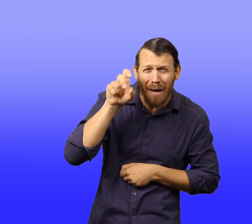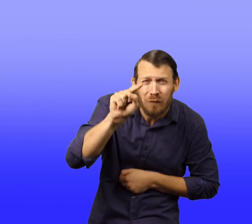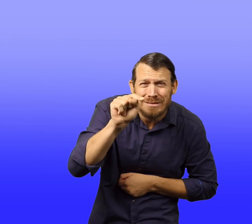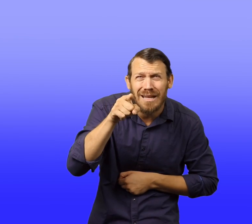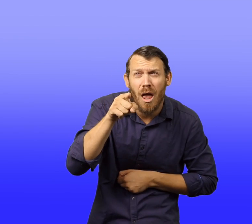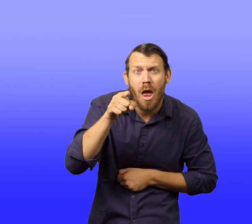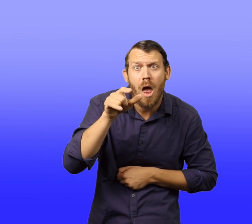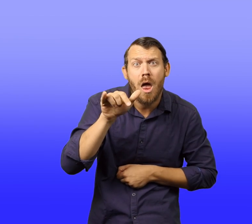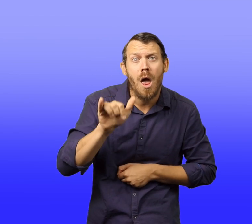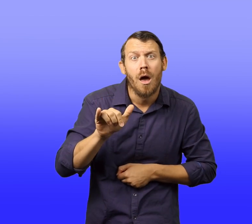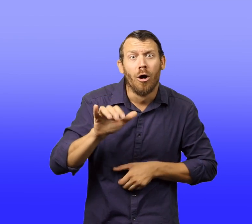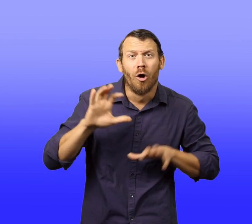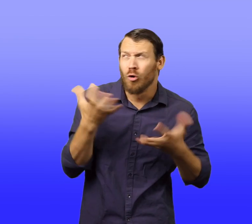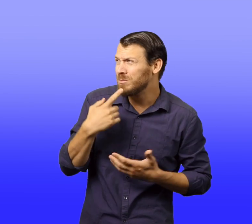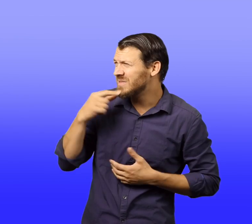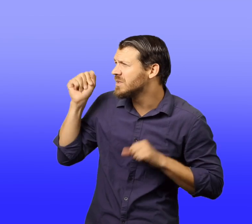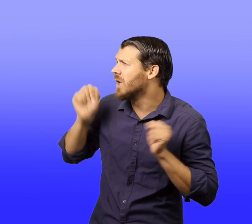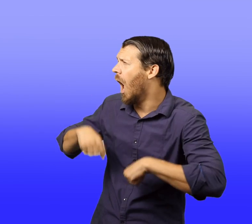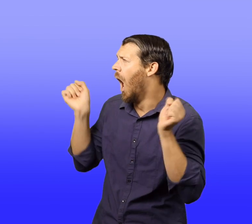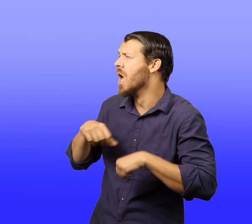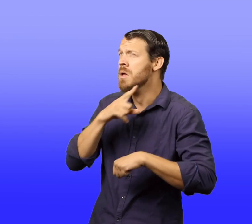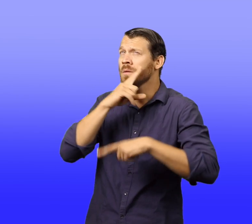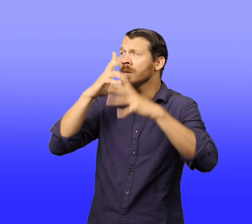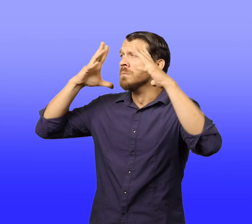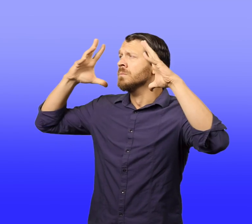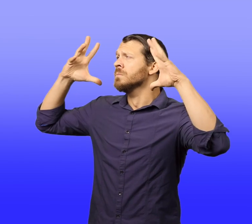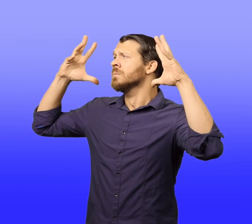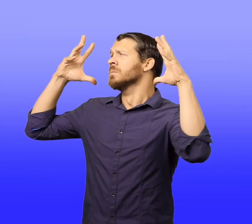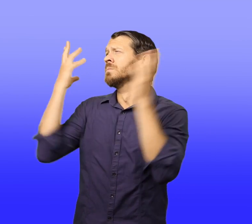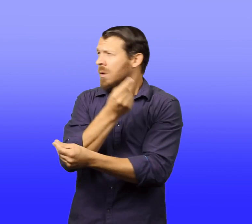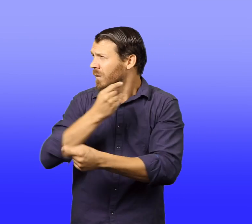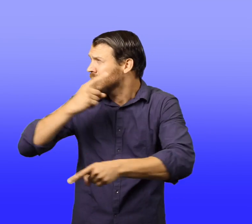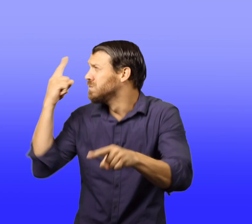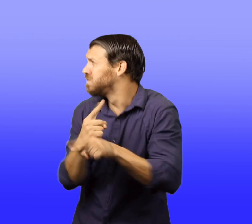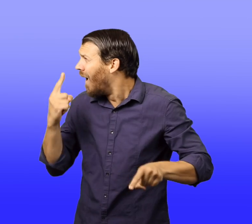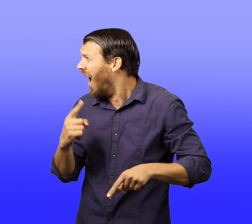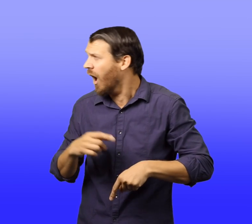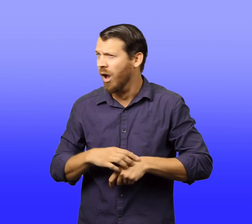"Is that hotel," asked Walter, "At the top of Mount Everest?"